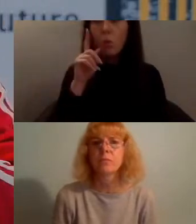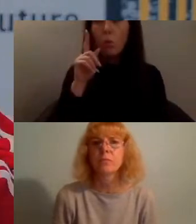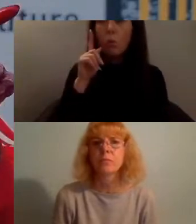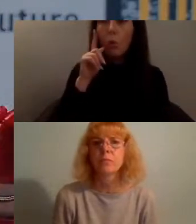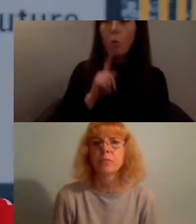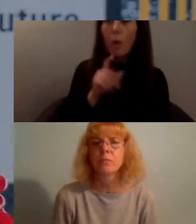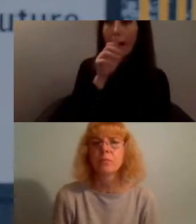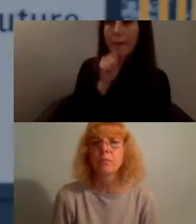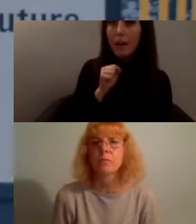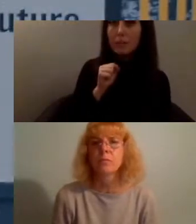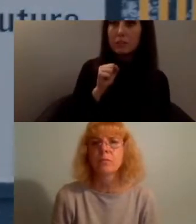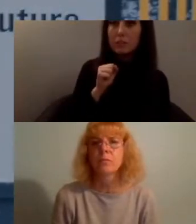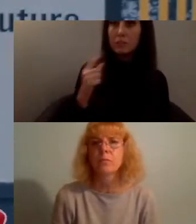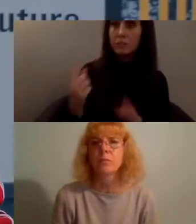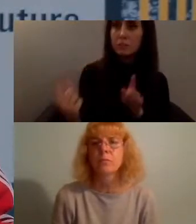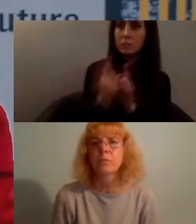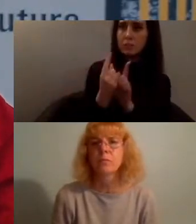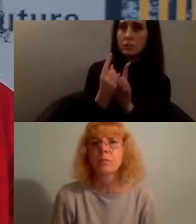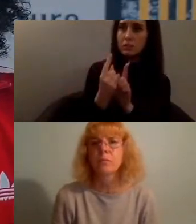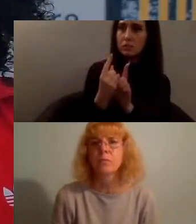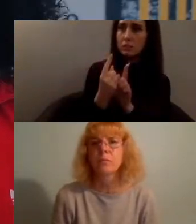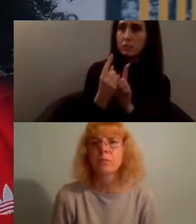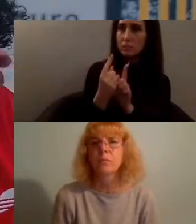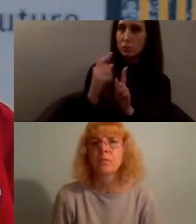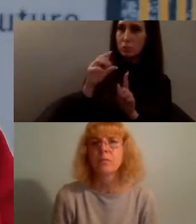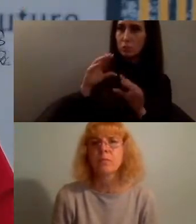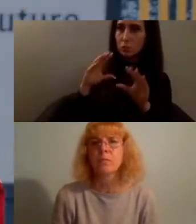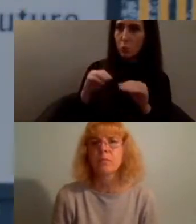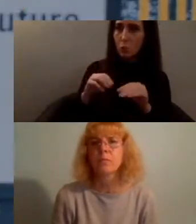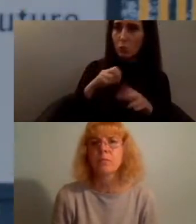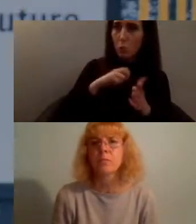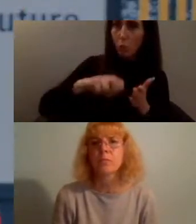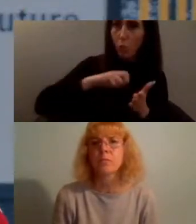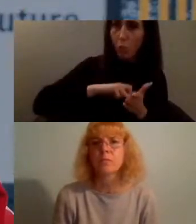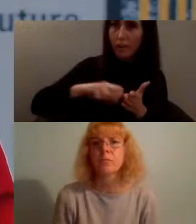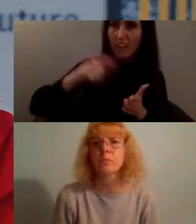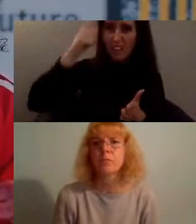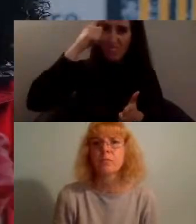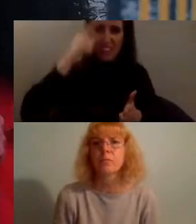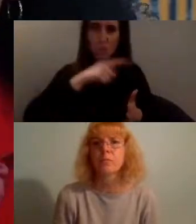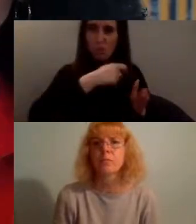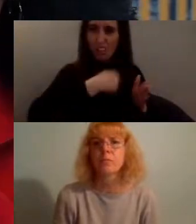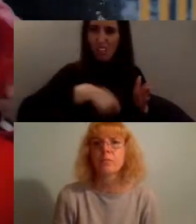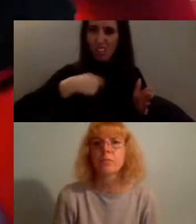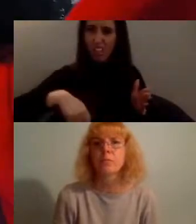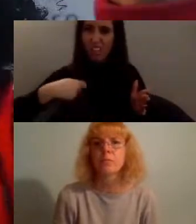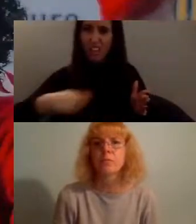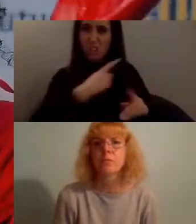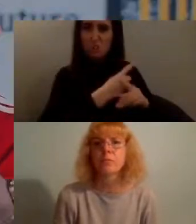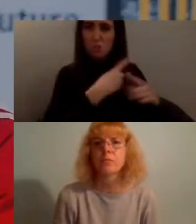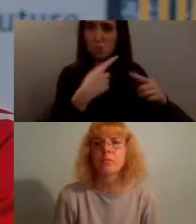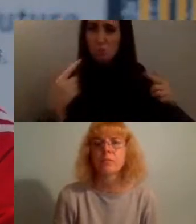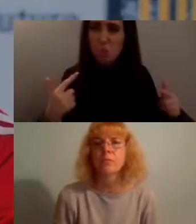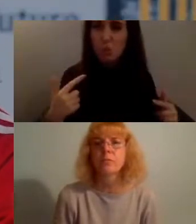thinks you've got too much to say so he tears away your life makes you beg and plead and pray